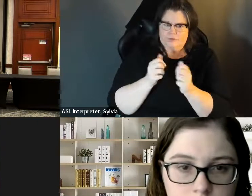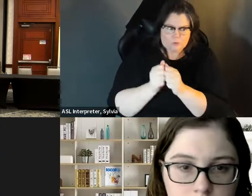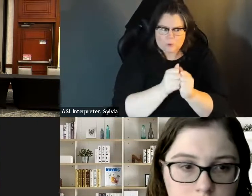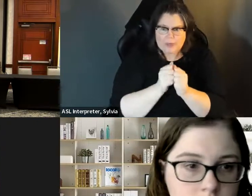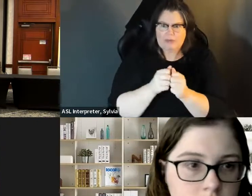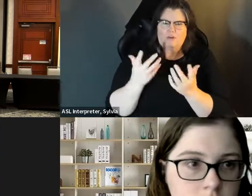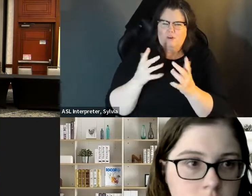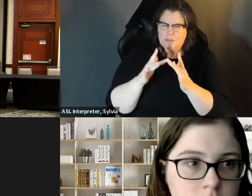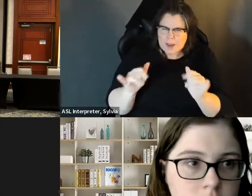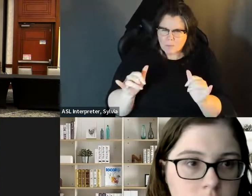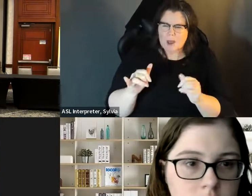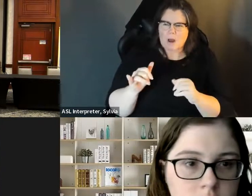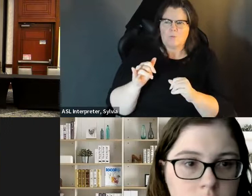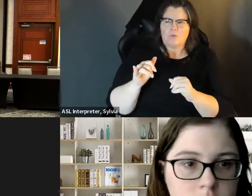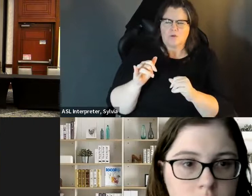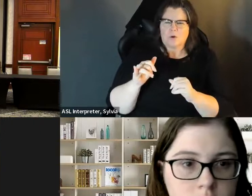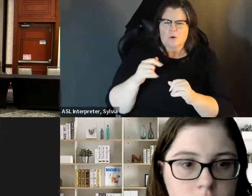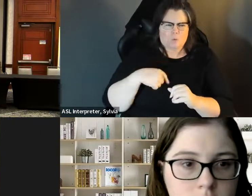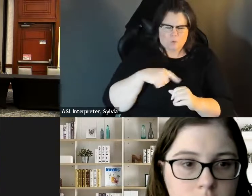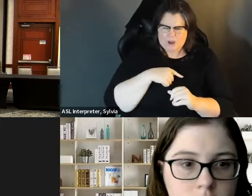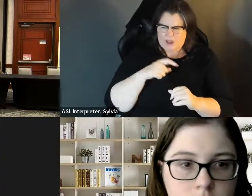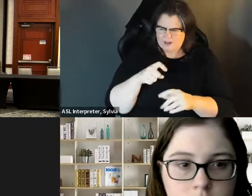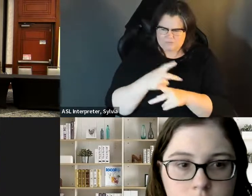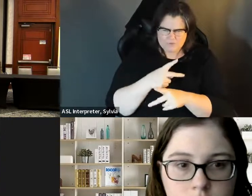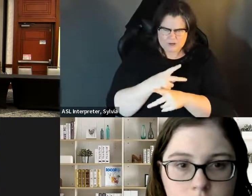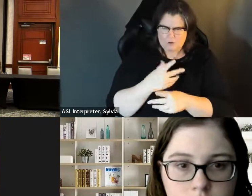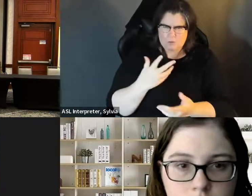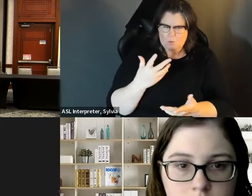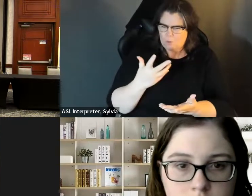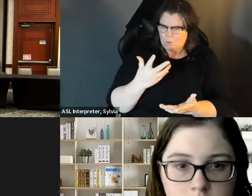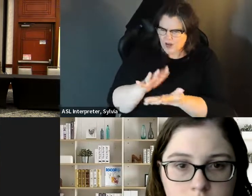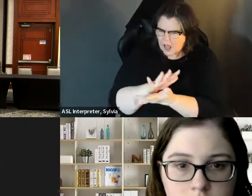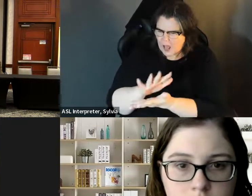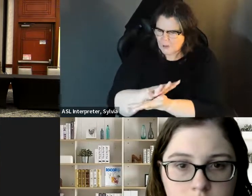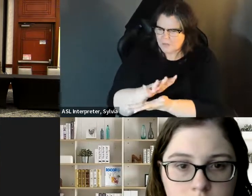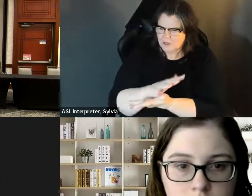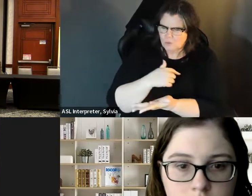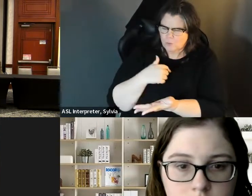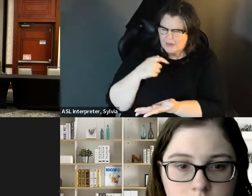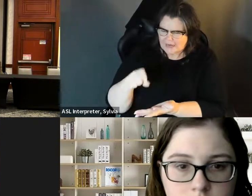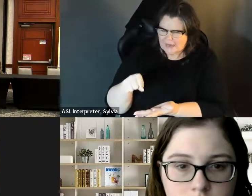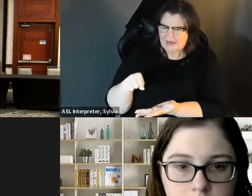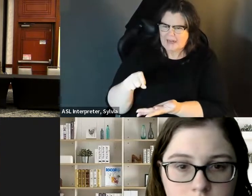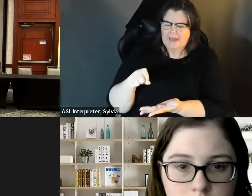because everybody had to run at the same time, it put a lot of us in a situation where we had to